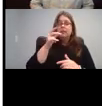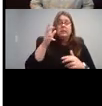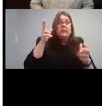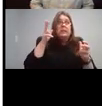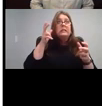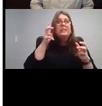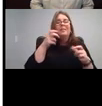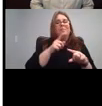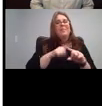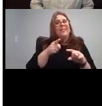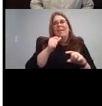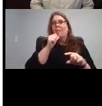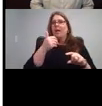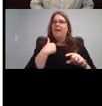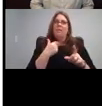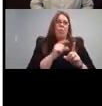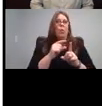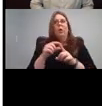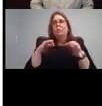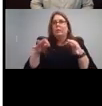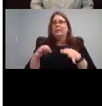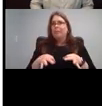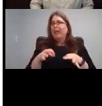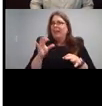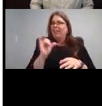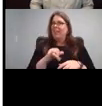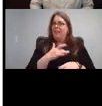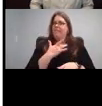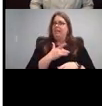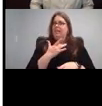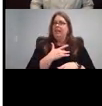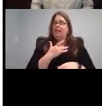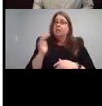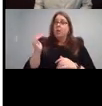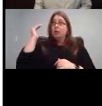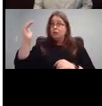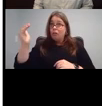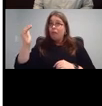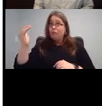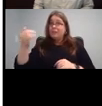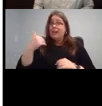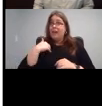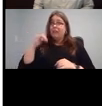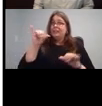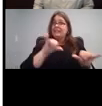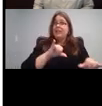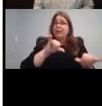us what it feels like. And so hearing from adults with a similar experience, I thought would be really valuable. And I